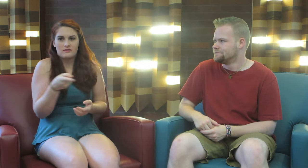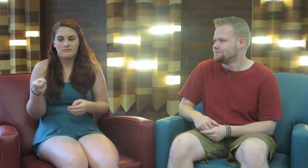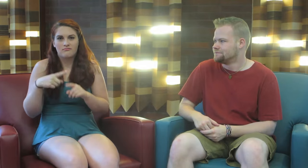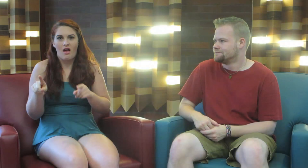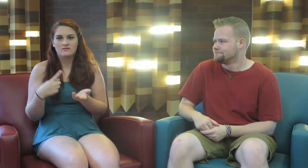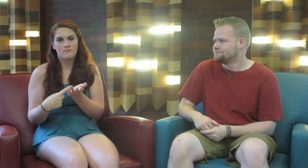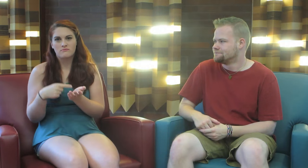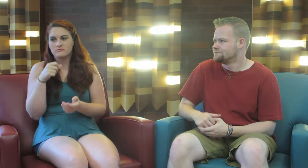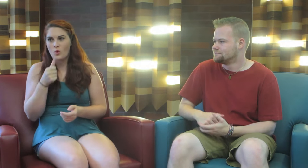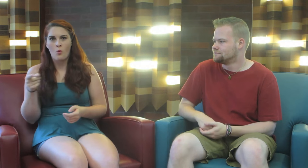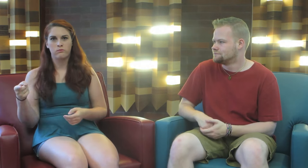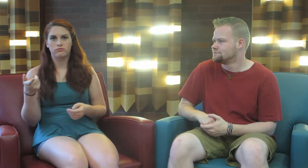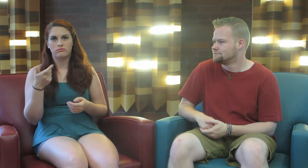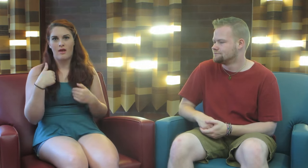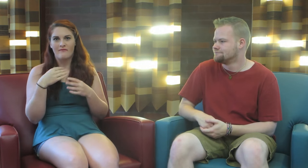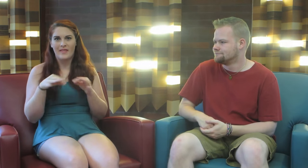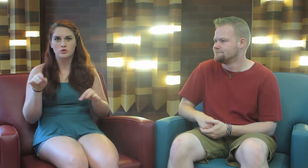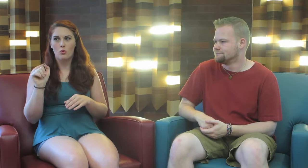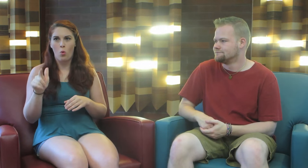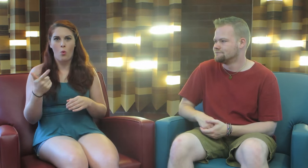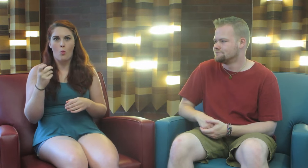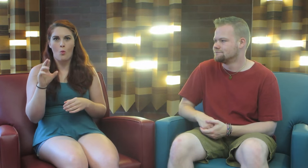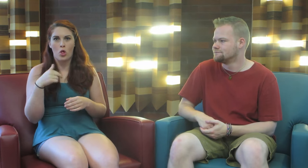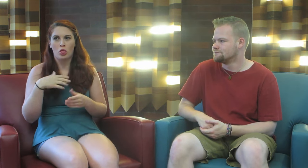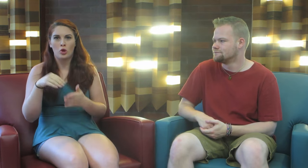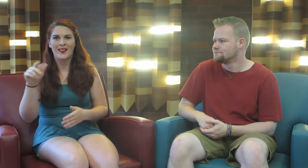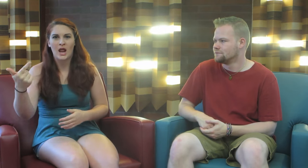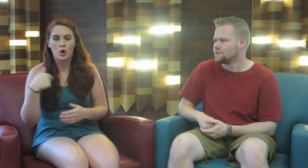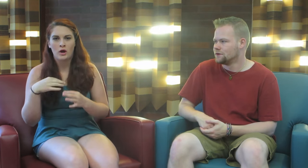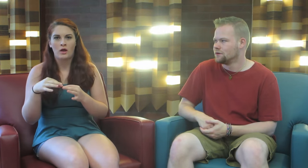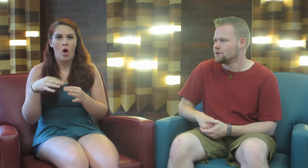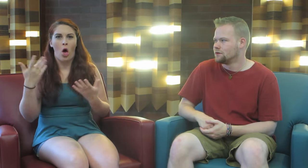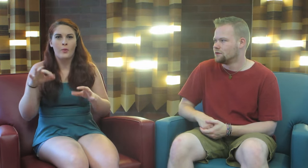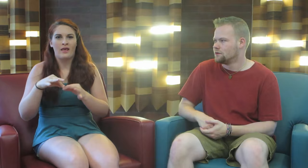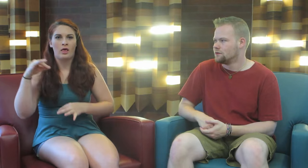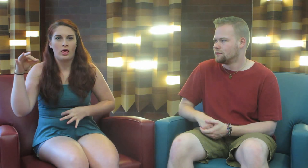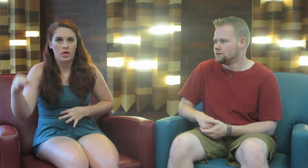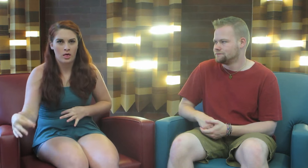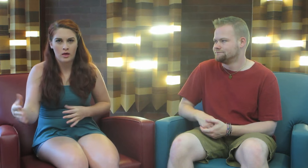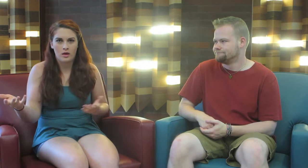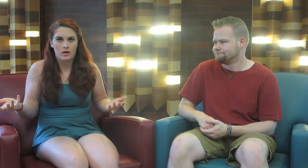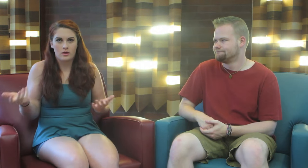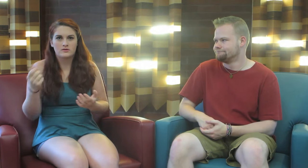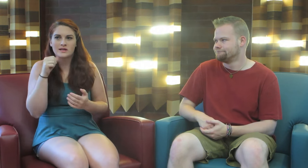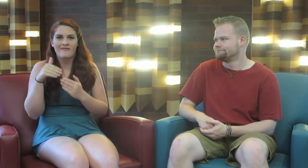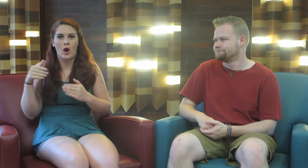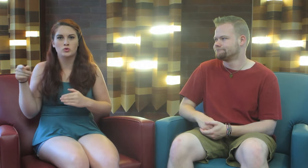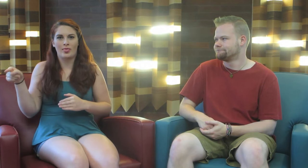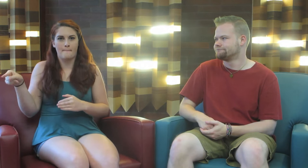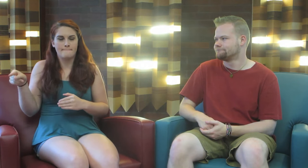But sometimes, they don’t have language at all, or learn later. They’re already delayed, it’s not fair to them.